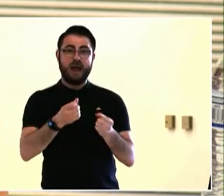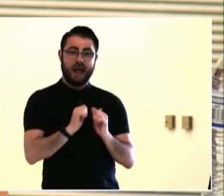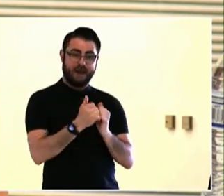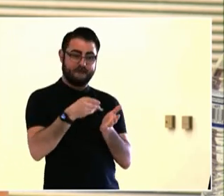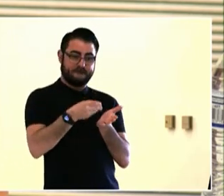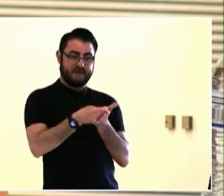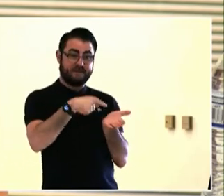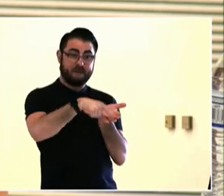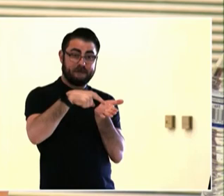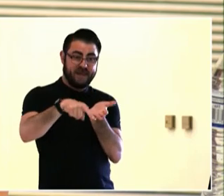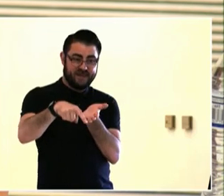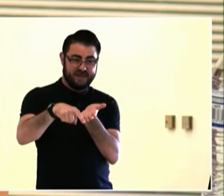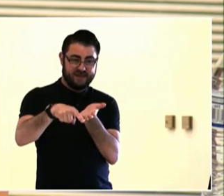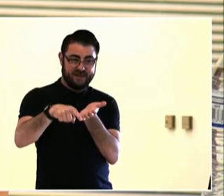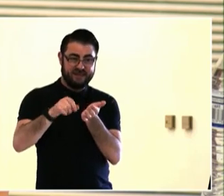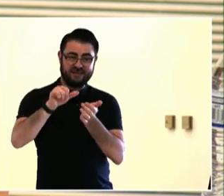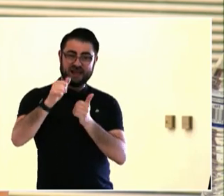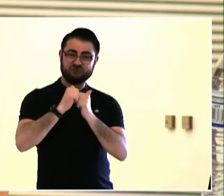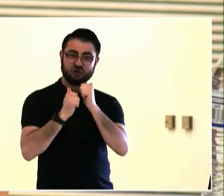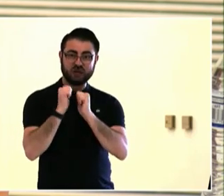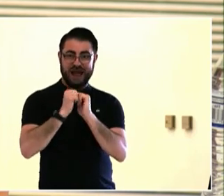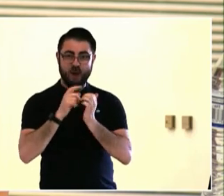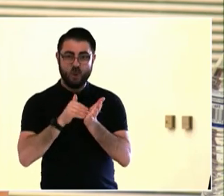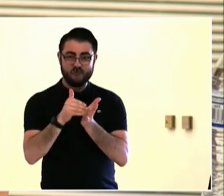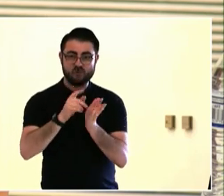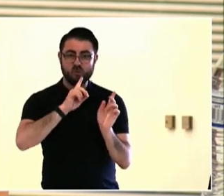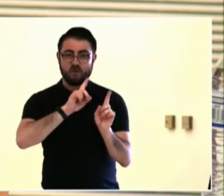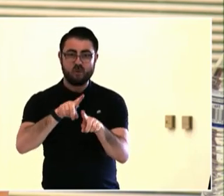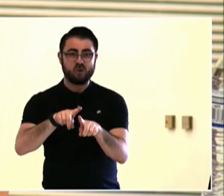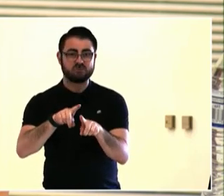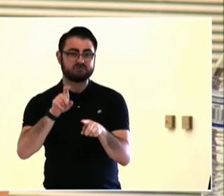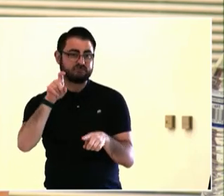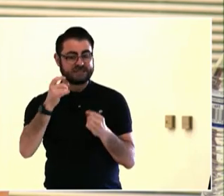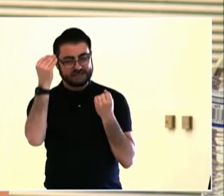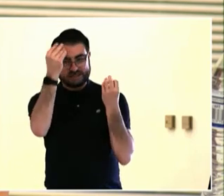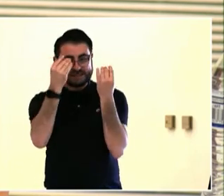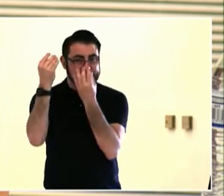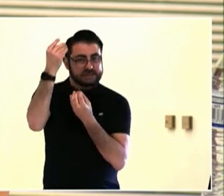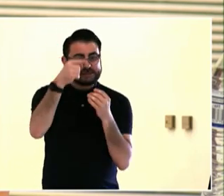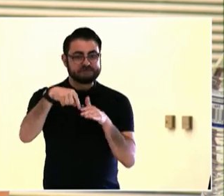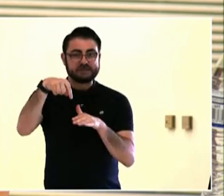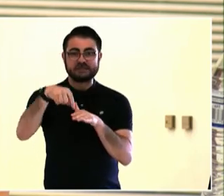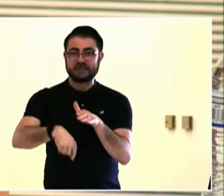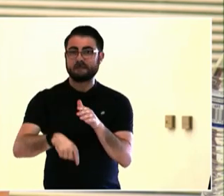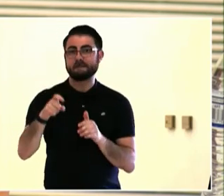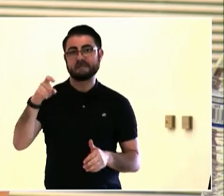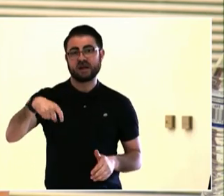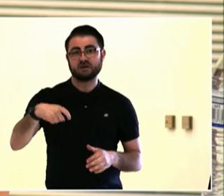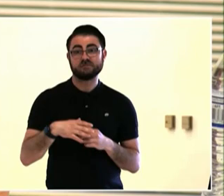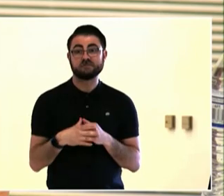want, and that's normal and that's perfectly okay. But we expect from the